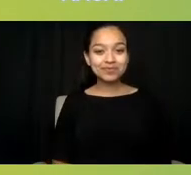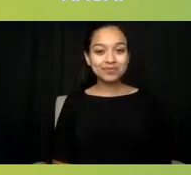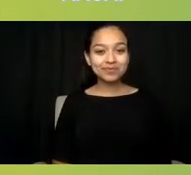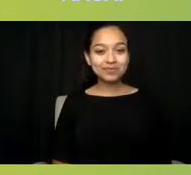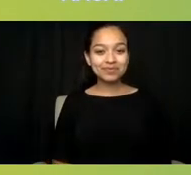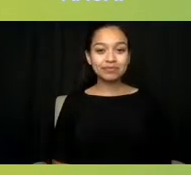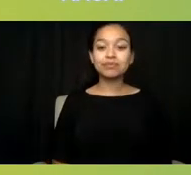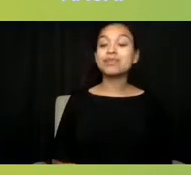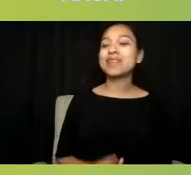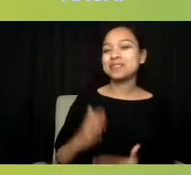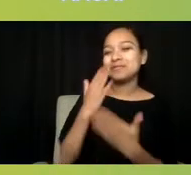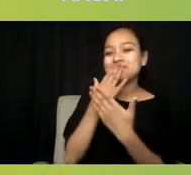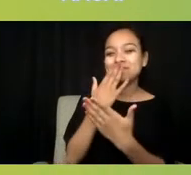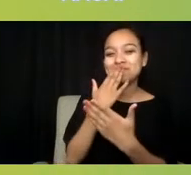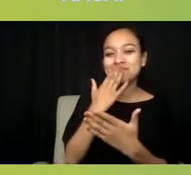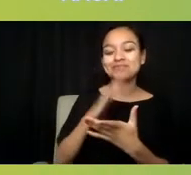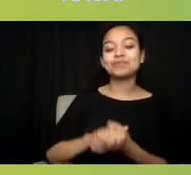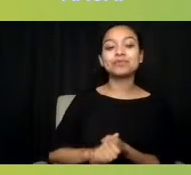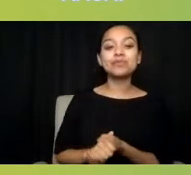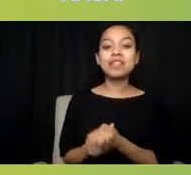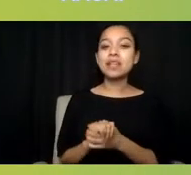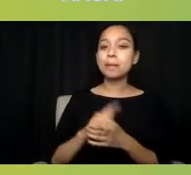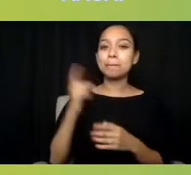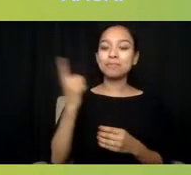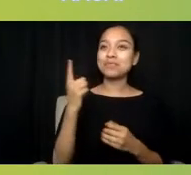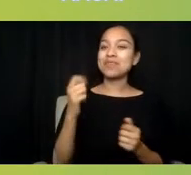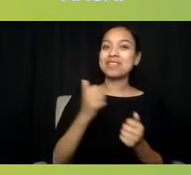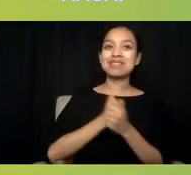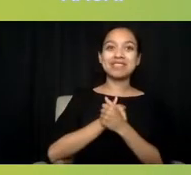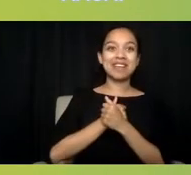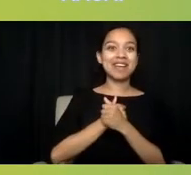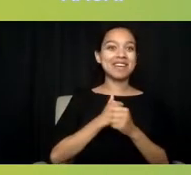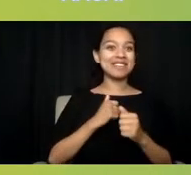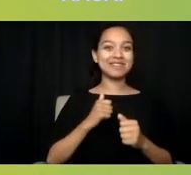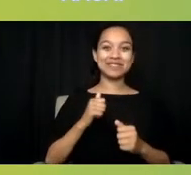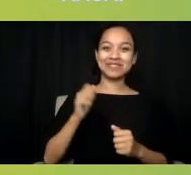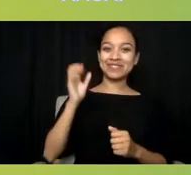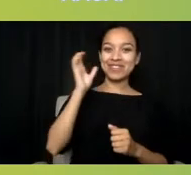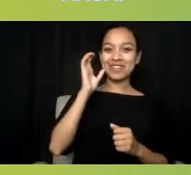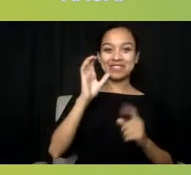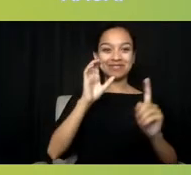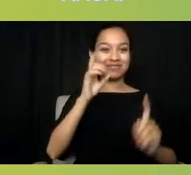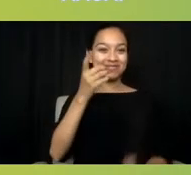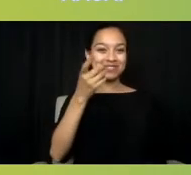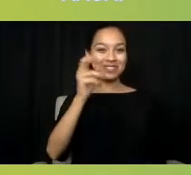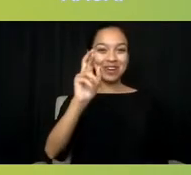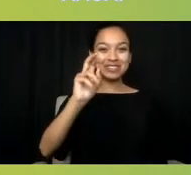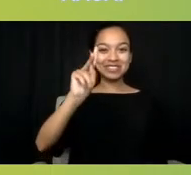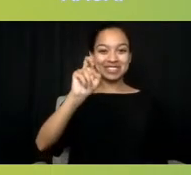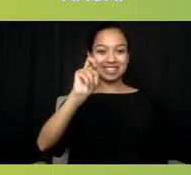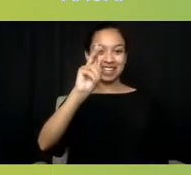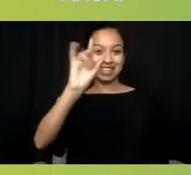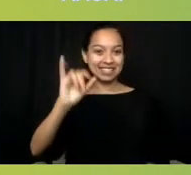I always love hearing Honorable Patrick Kennedy speak because I think it brings it to really where it needs to be,